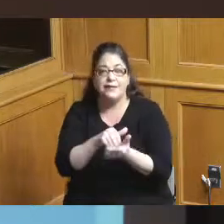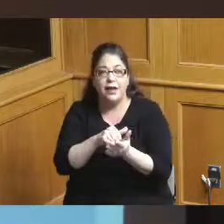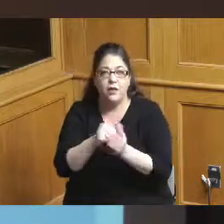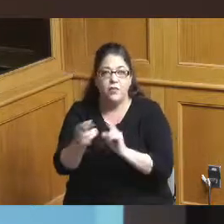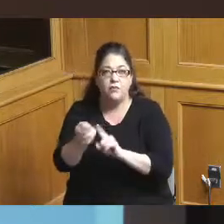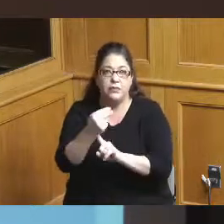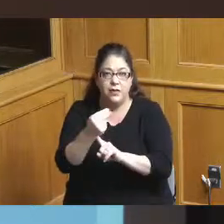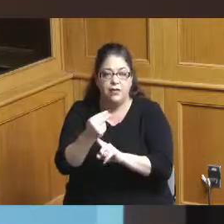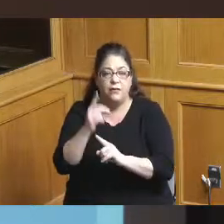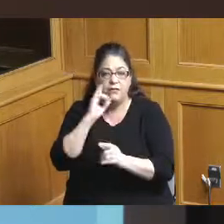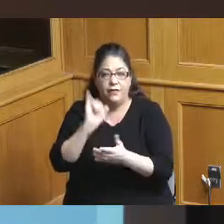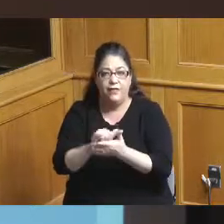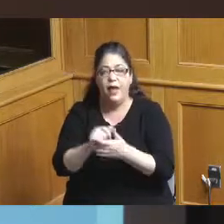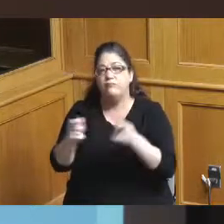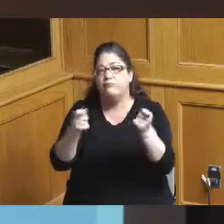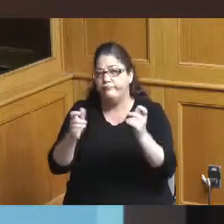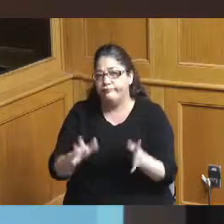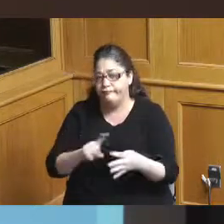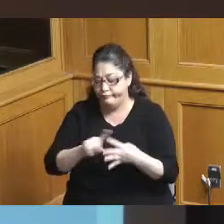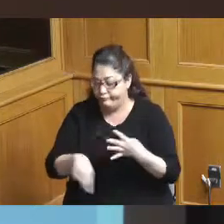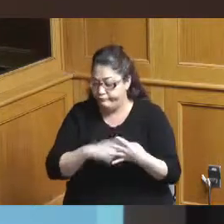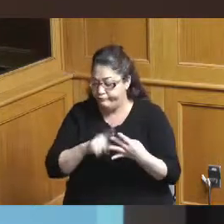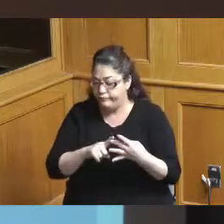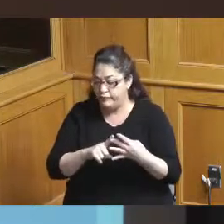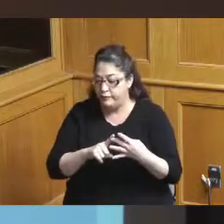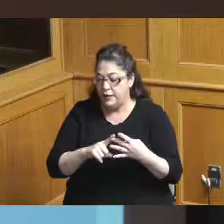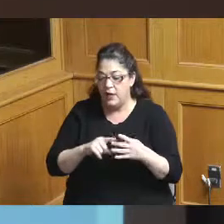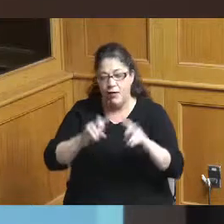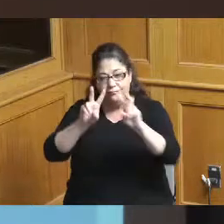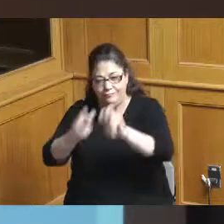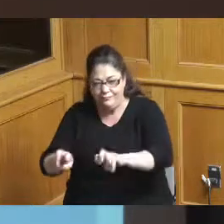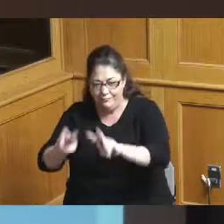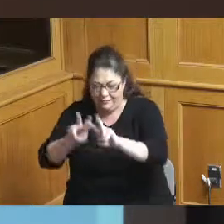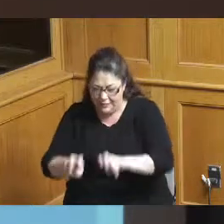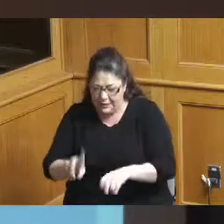needed improvements at the Duke Energy Center to assess the development potential for surrounding